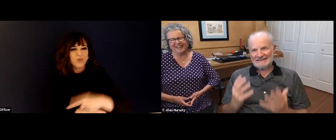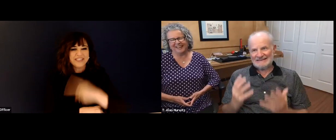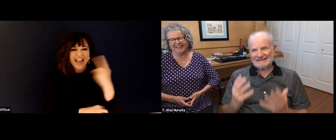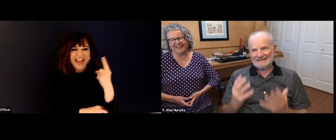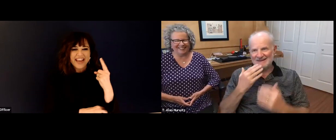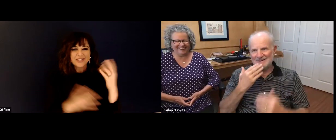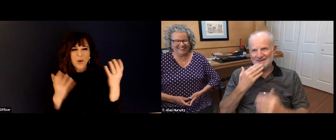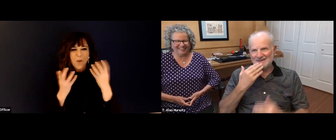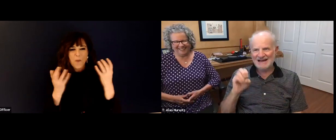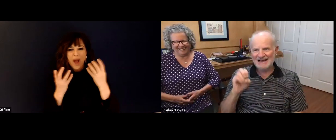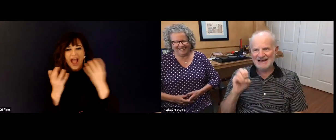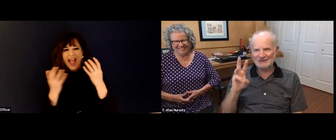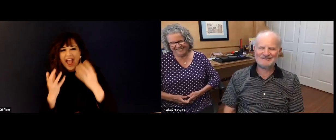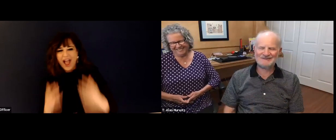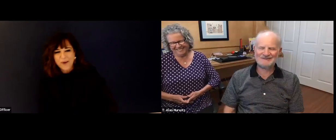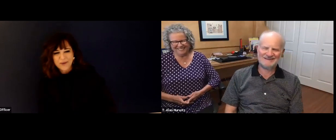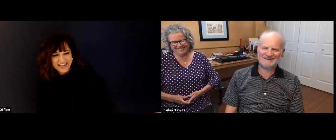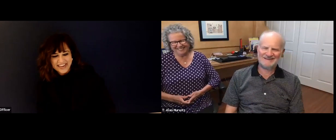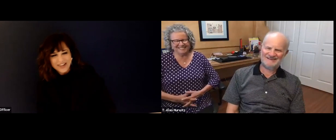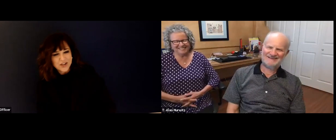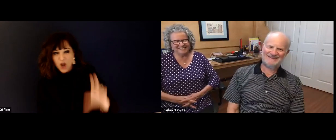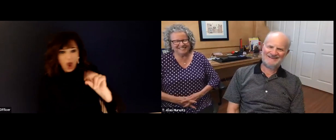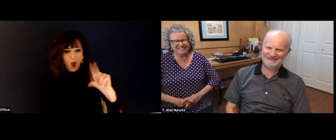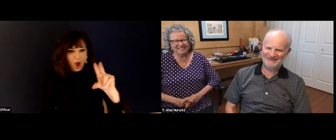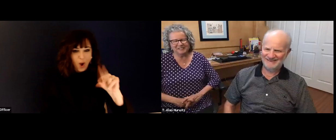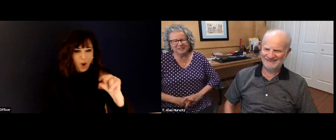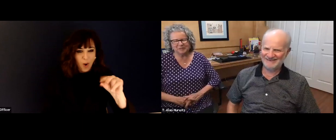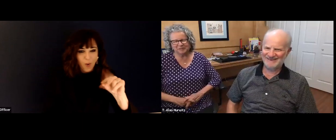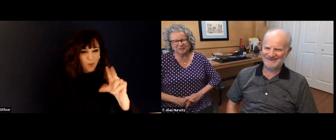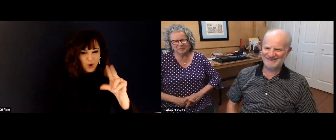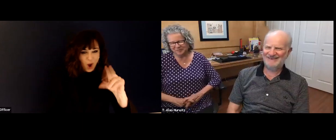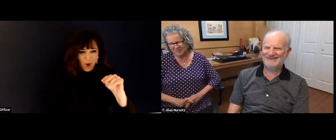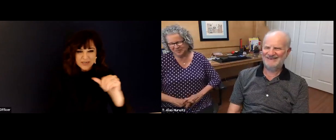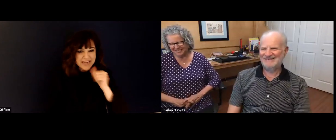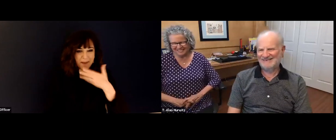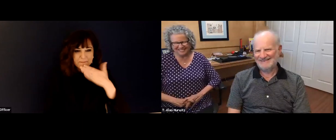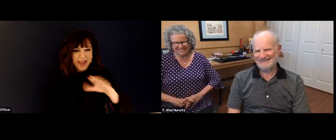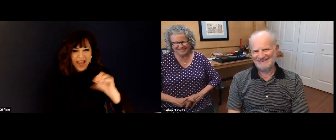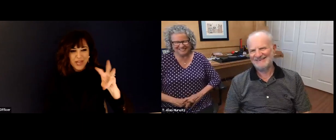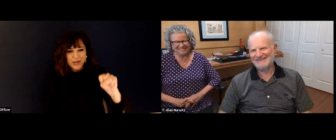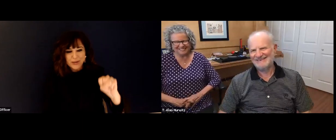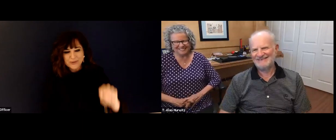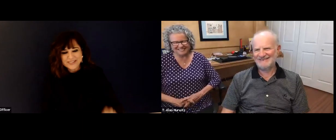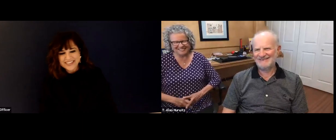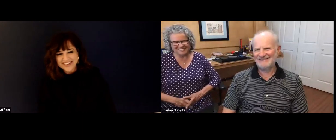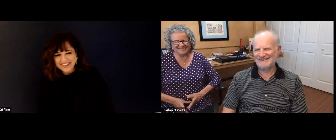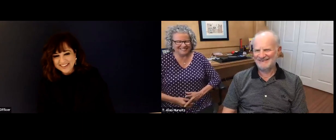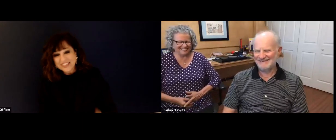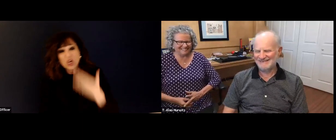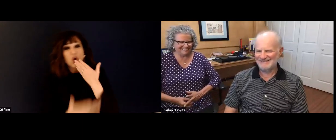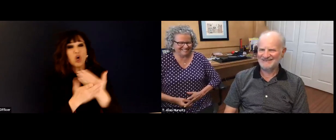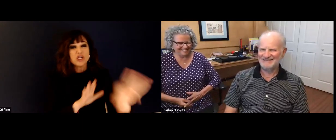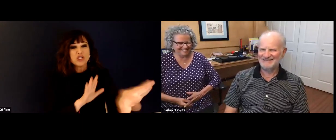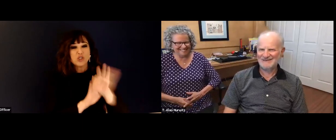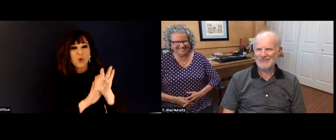Oh my gosh, I never would have thought of Robin Williams. Yeah, but you are right. He does look like you back in the old days.